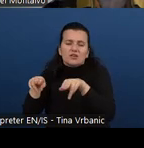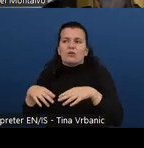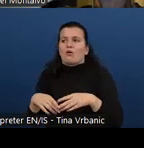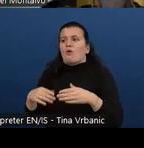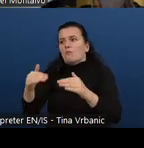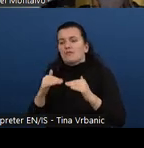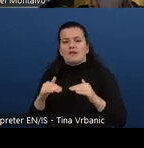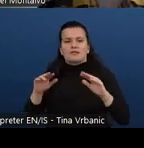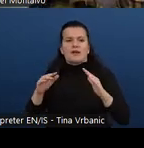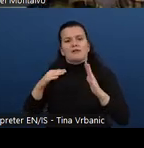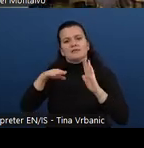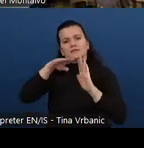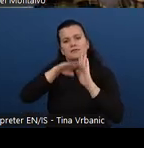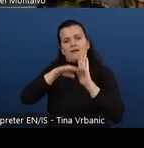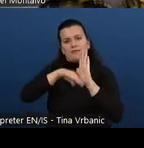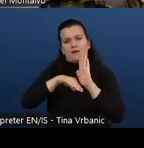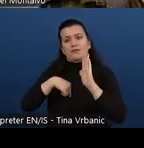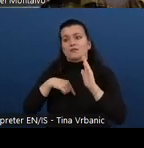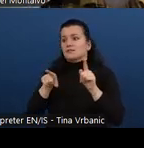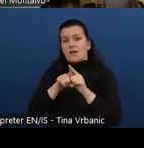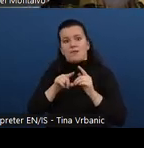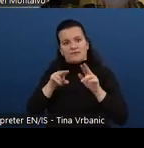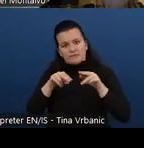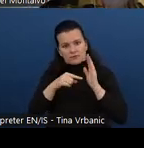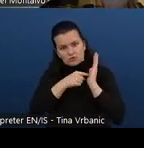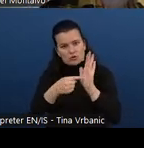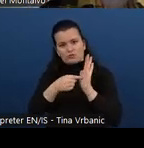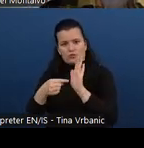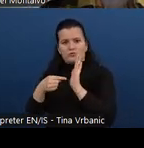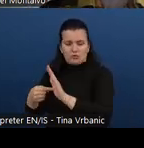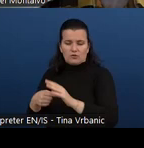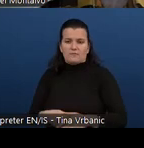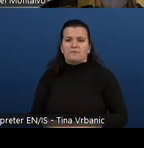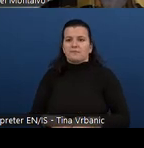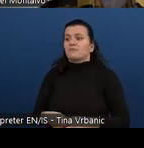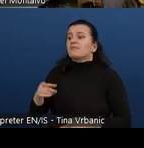So sometimes we see the people tend to go straight away to the standard.